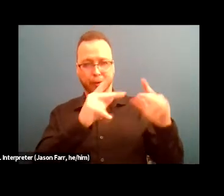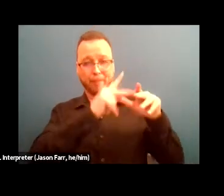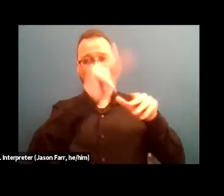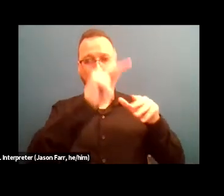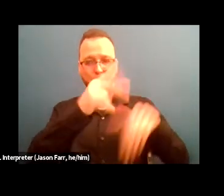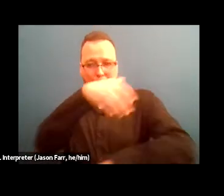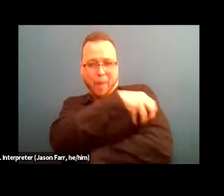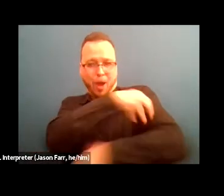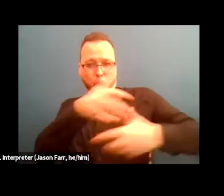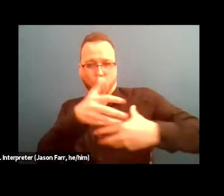So we can move to the next slide.